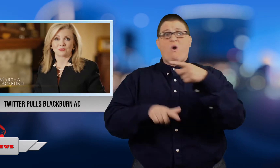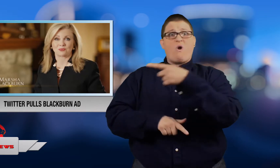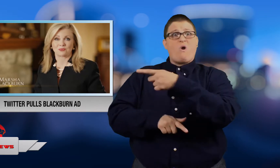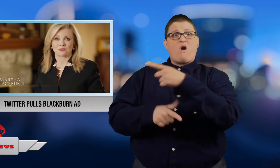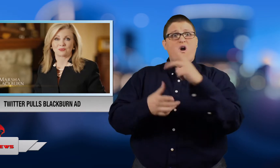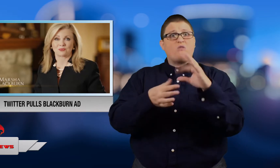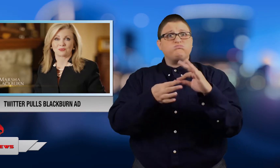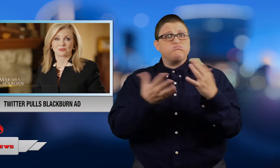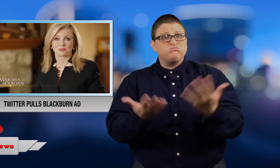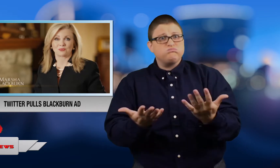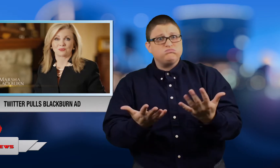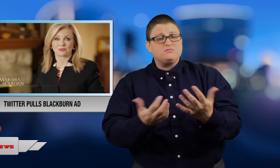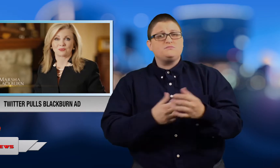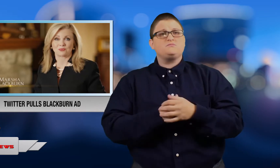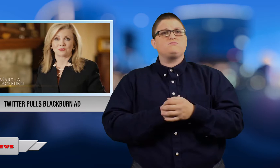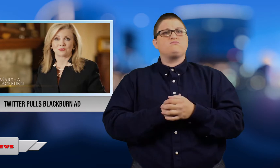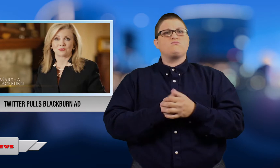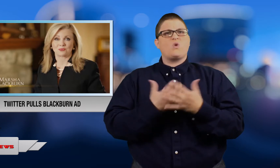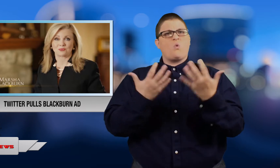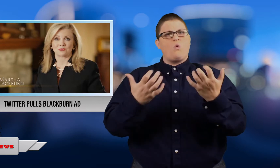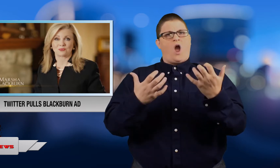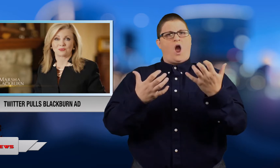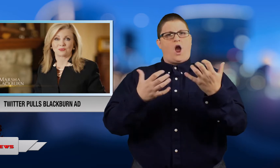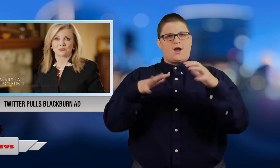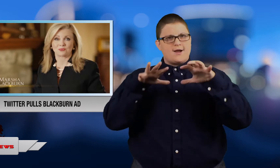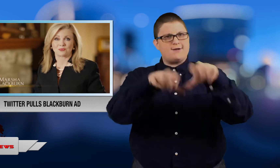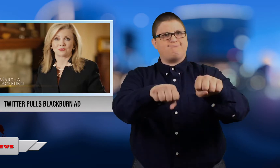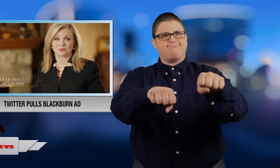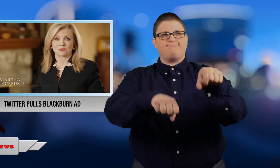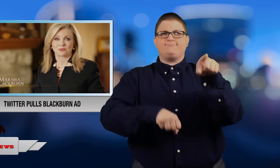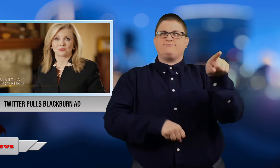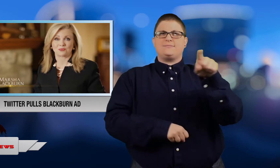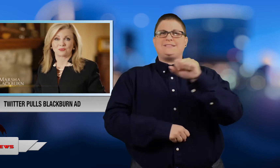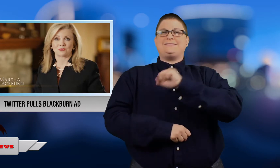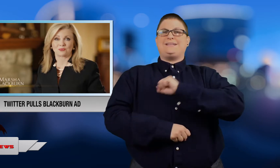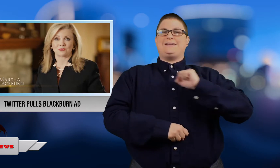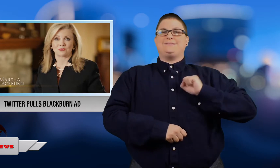is running to fill the seat of retiring